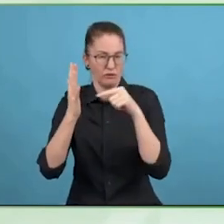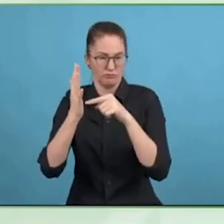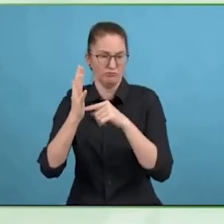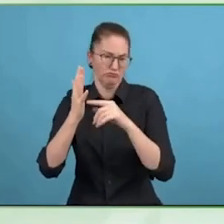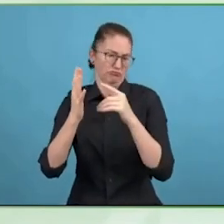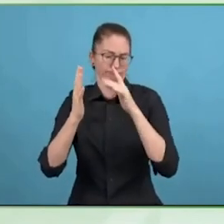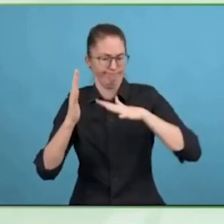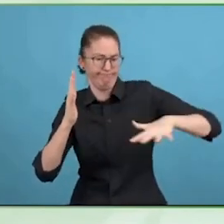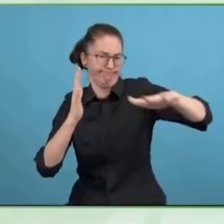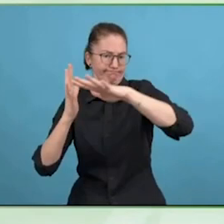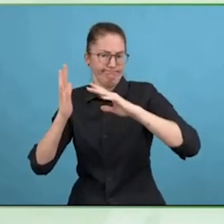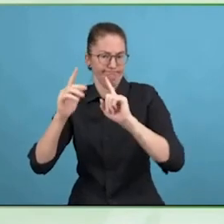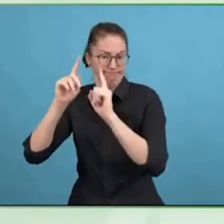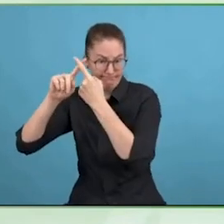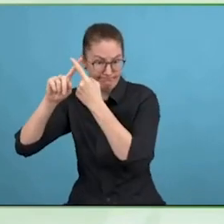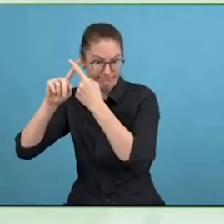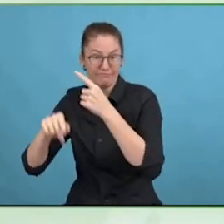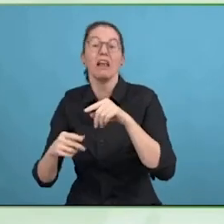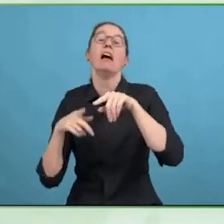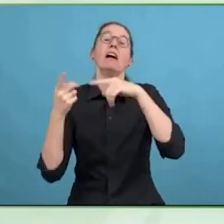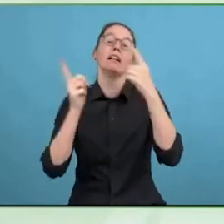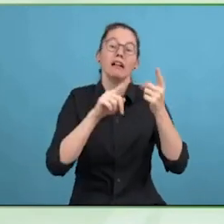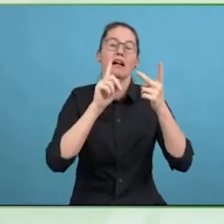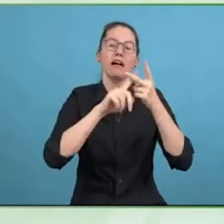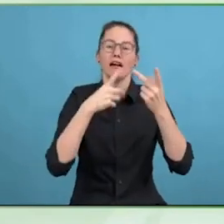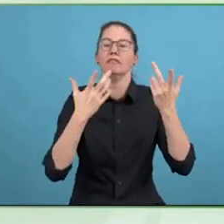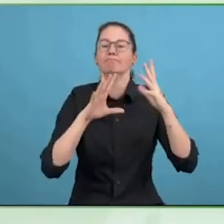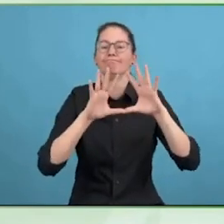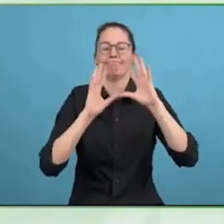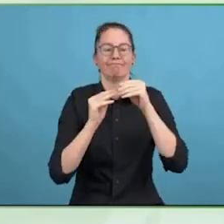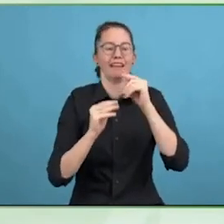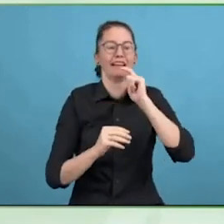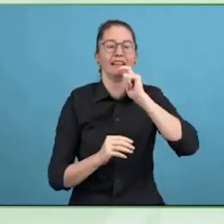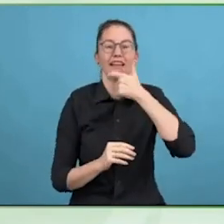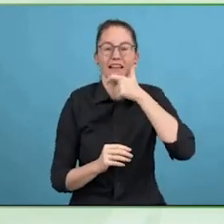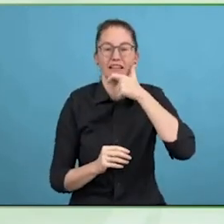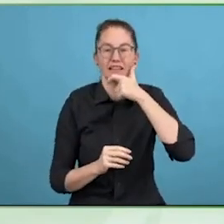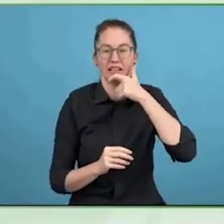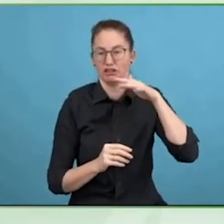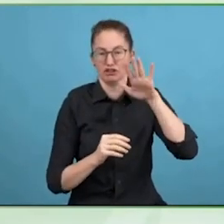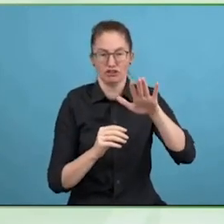certifications and so the end of 2021 we came to the first exams in